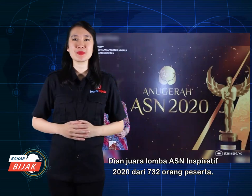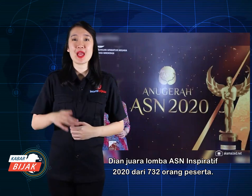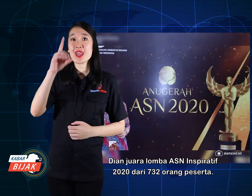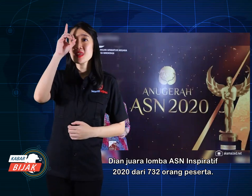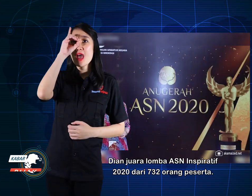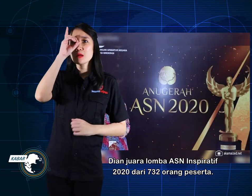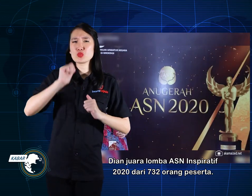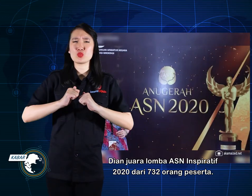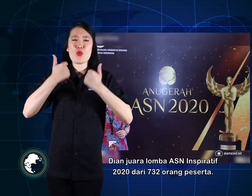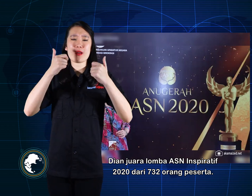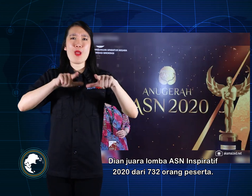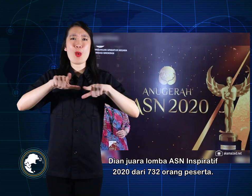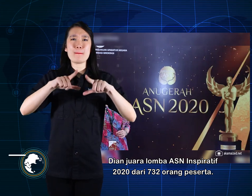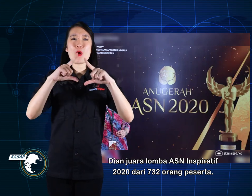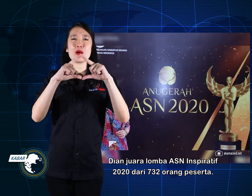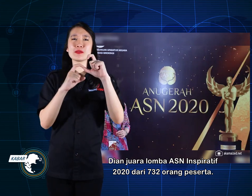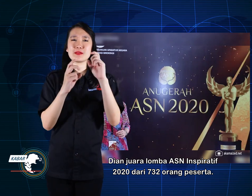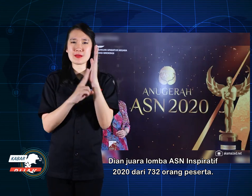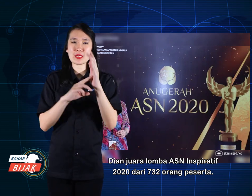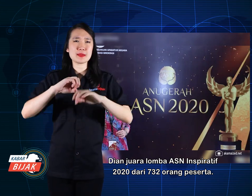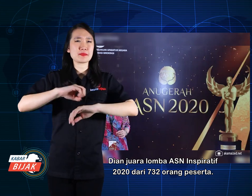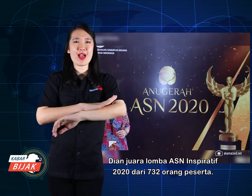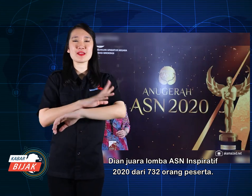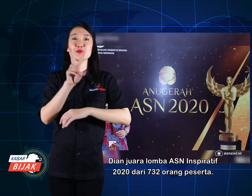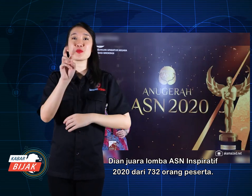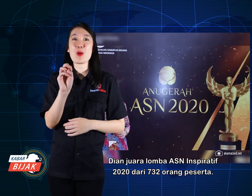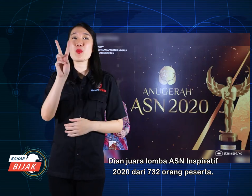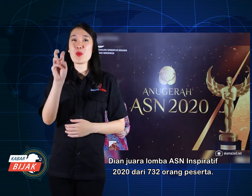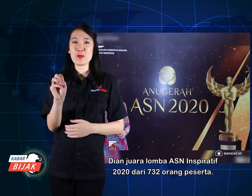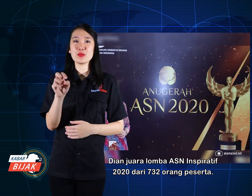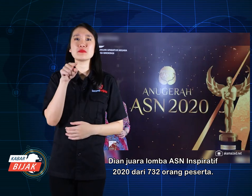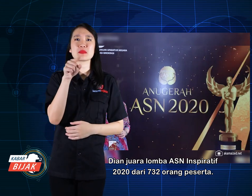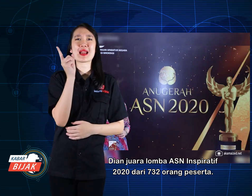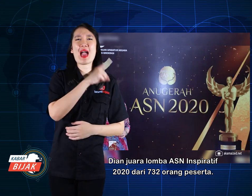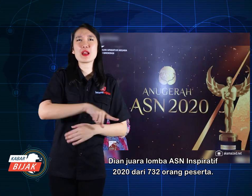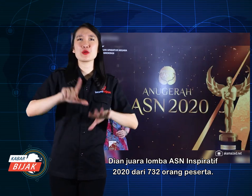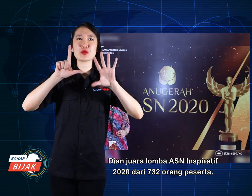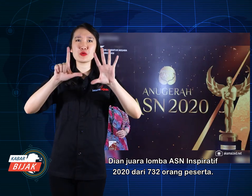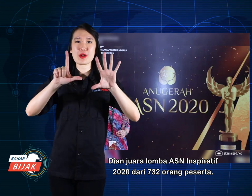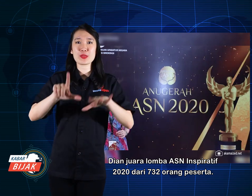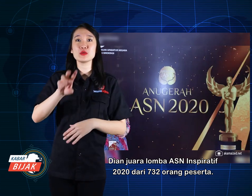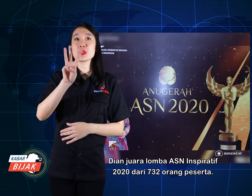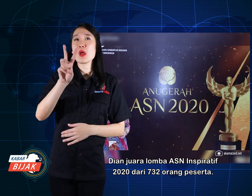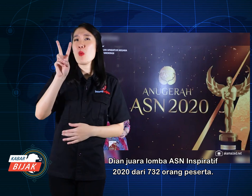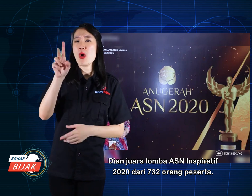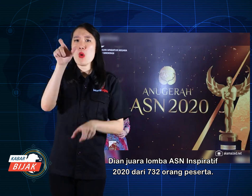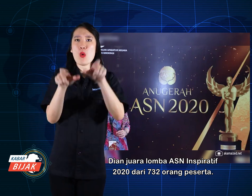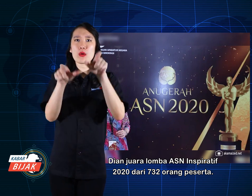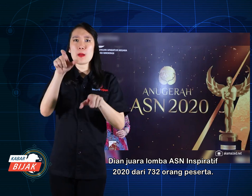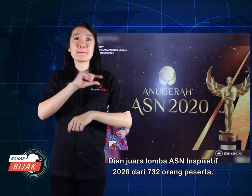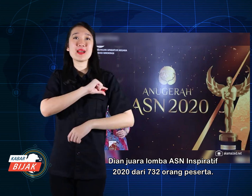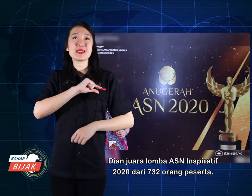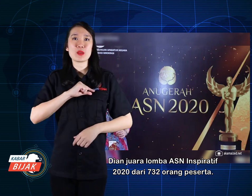Dian won the Inspirational ASN 2020 competition from 732 participants.